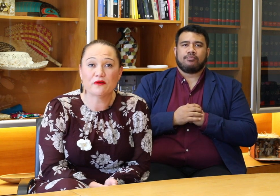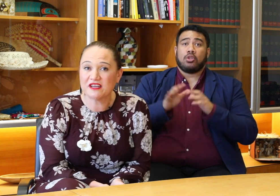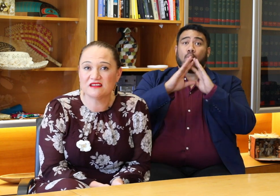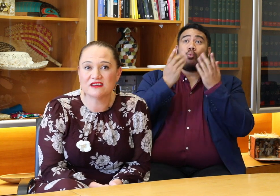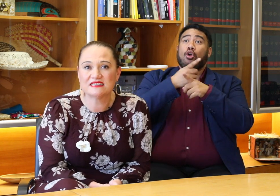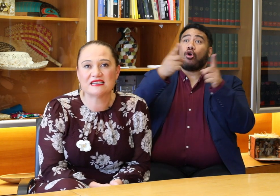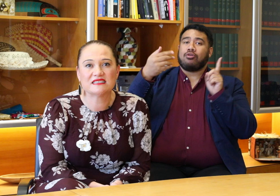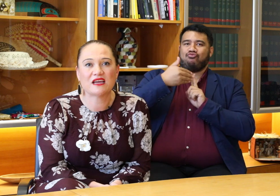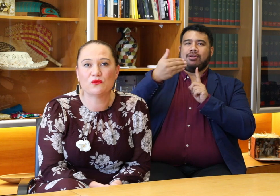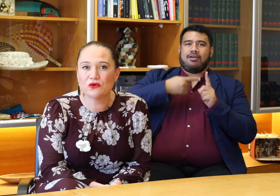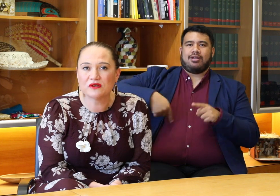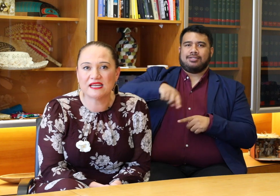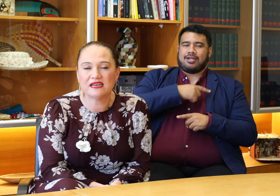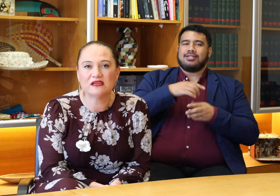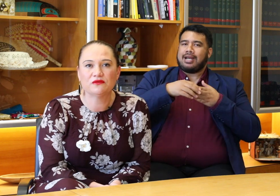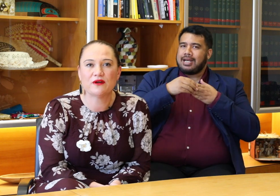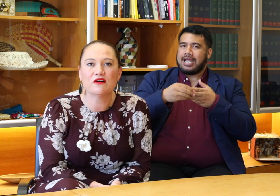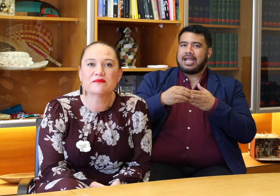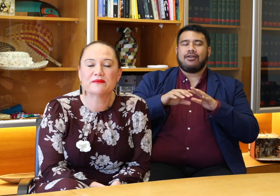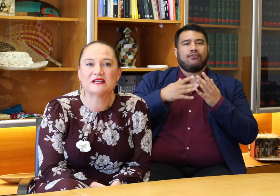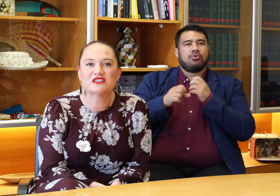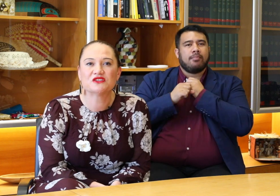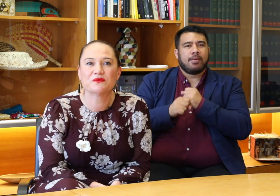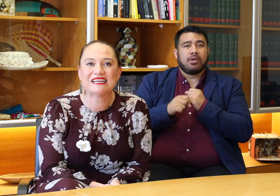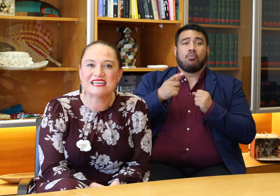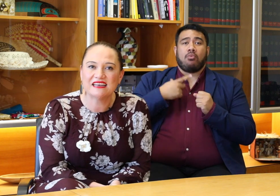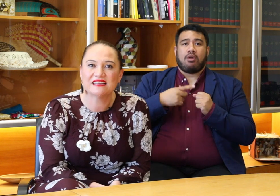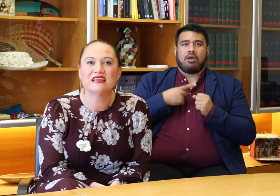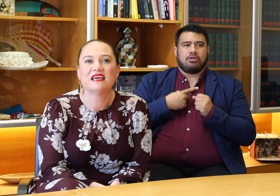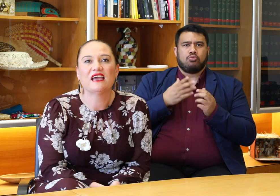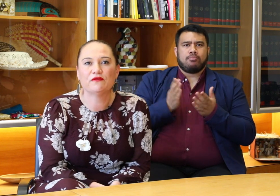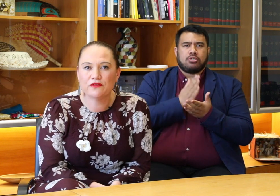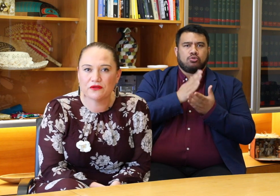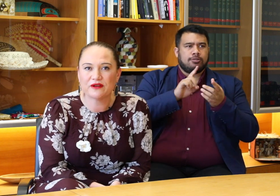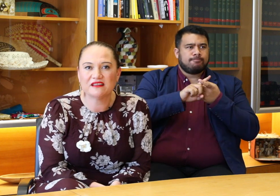We are recognised as a world leader for our commitment to maintaining and furthering